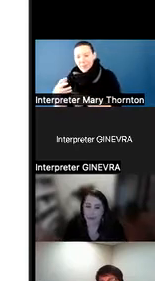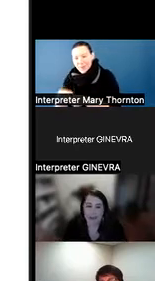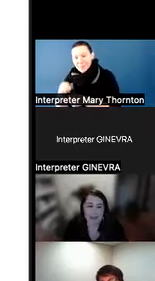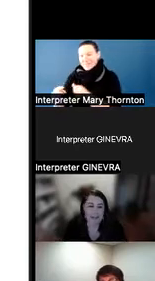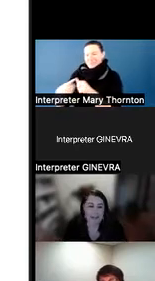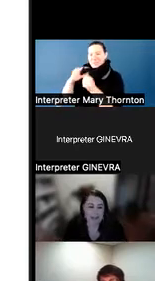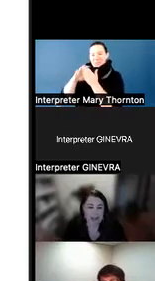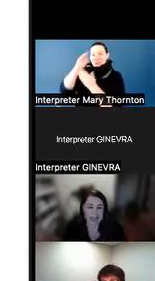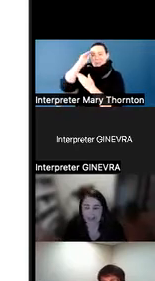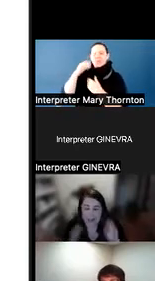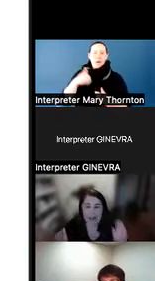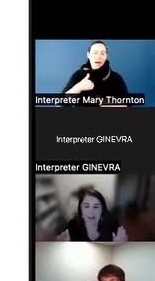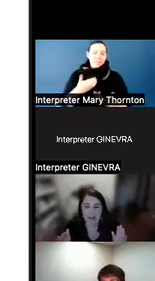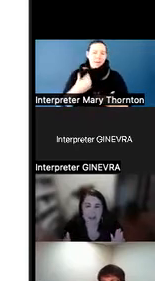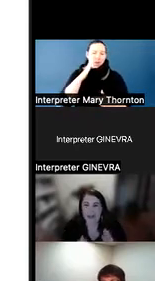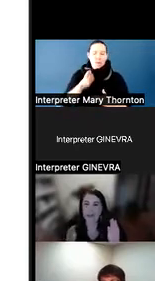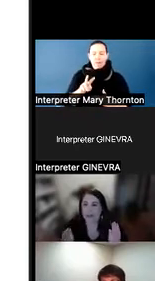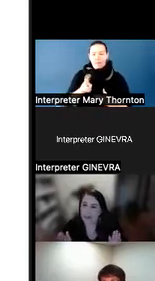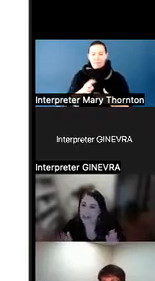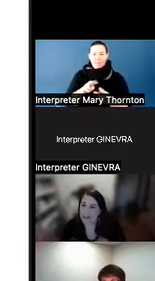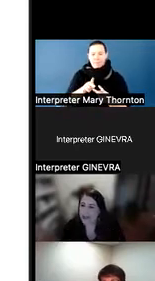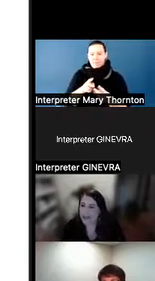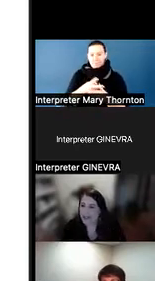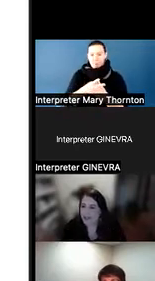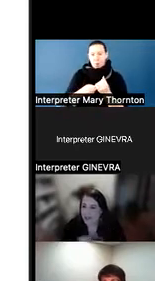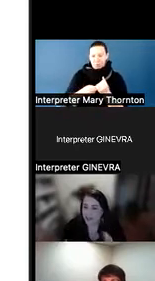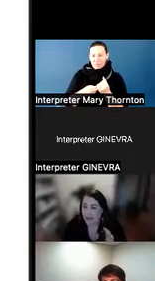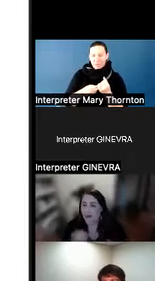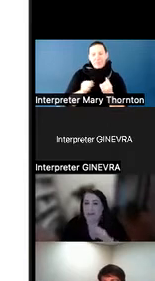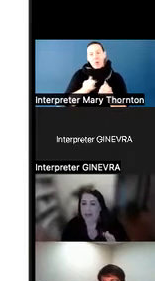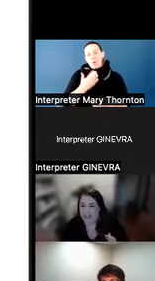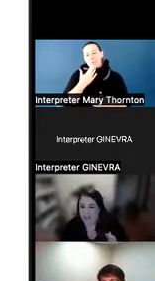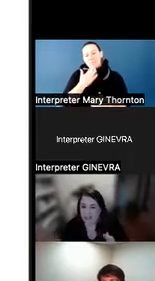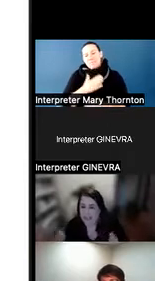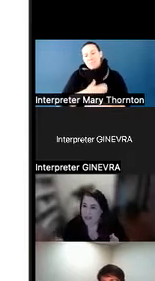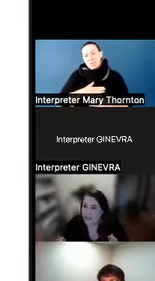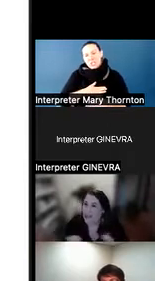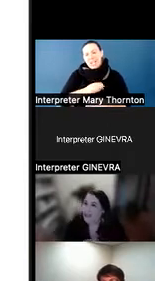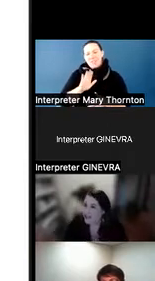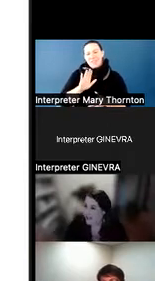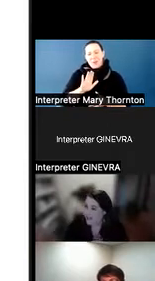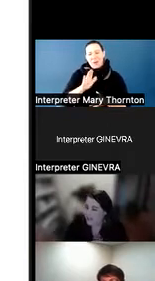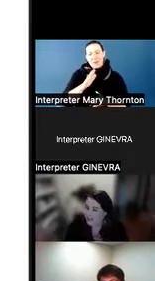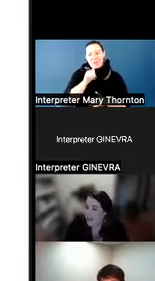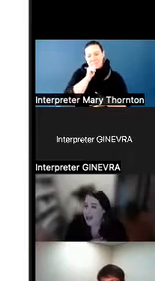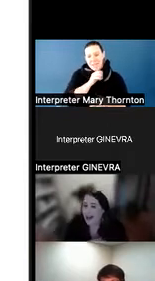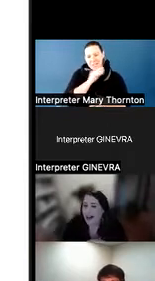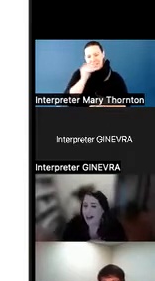and I appreciate everyone's sort of patience and understanding as we work to make this language shift.